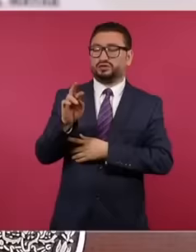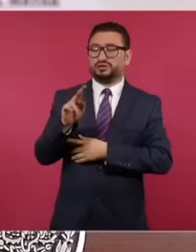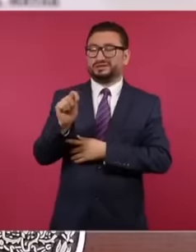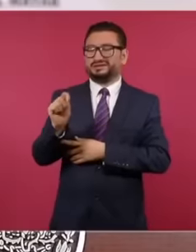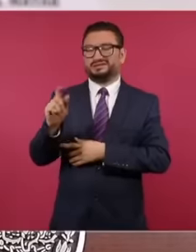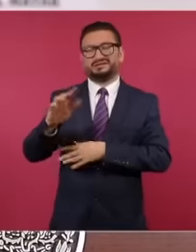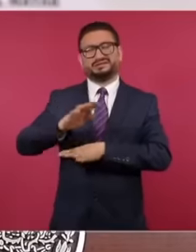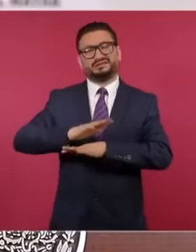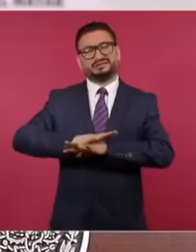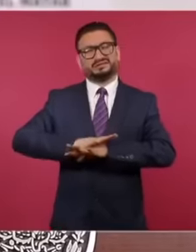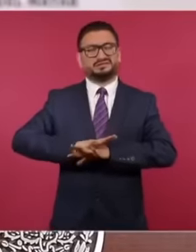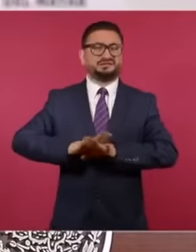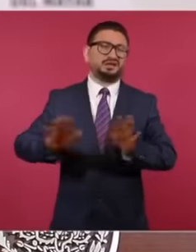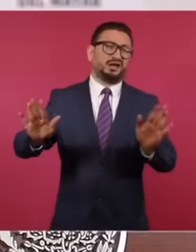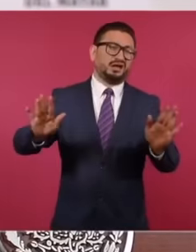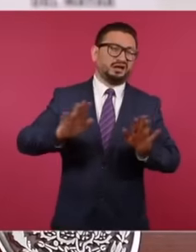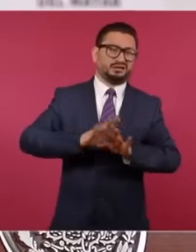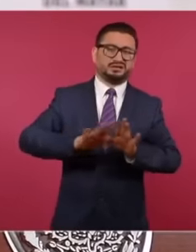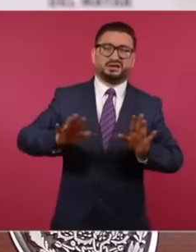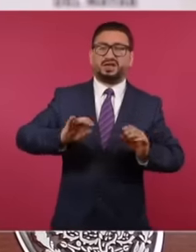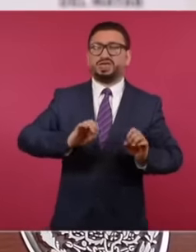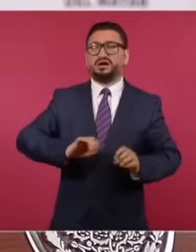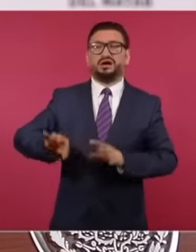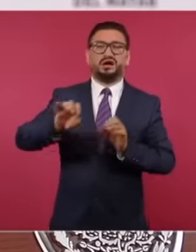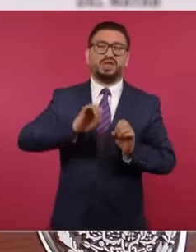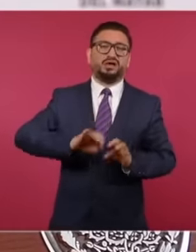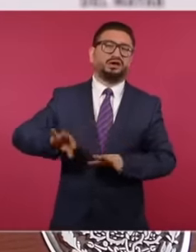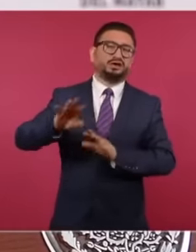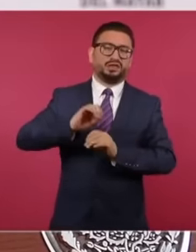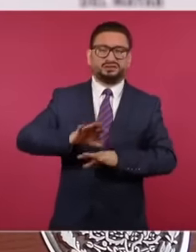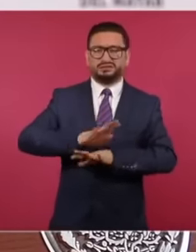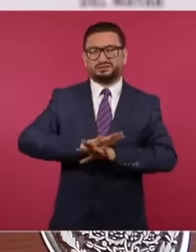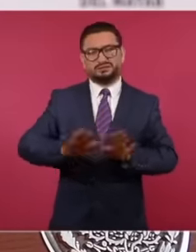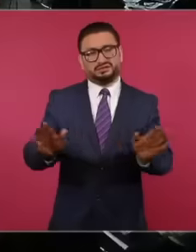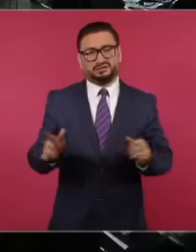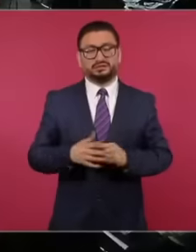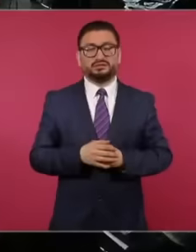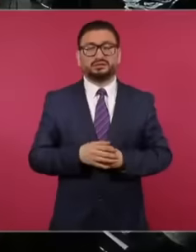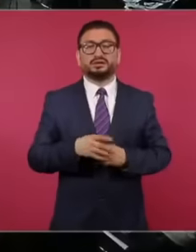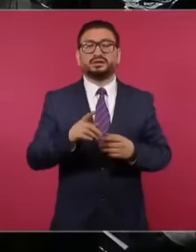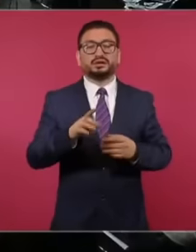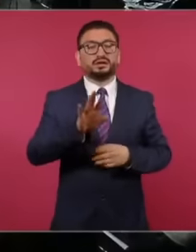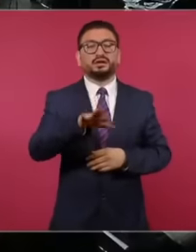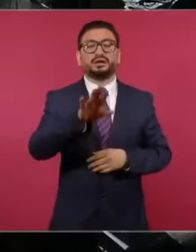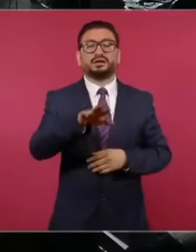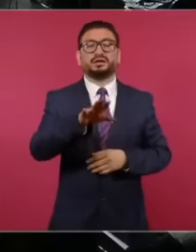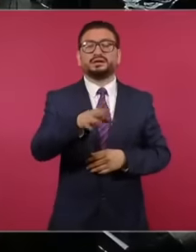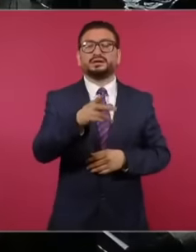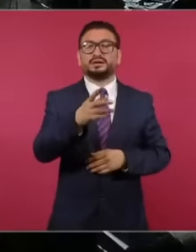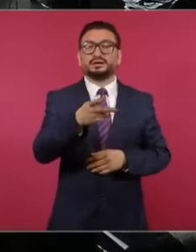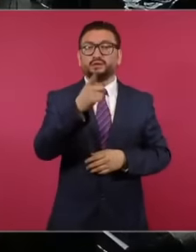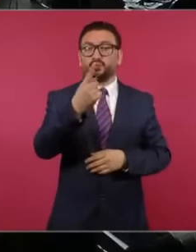been very pampered. There is a circumstance in this. In this particular case, President, there is